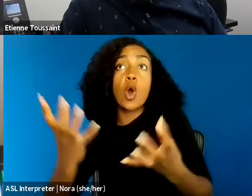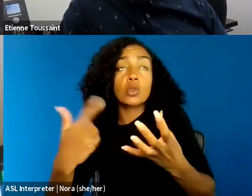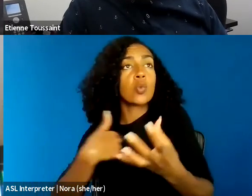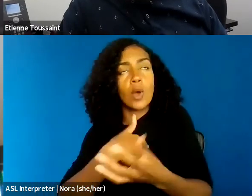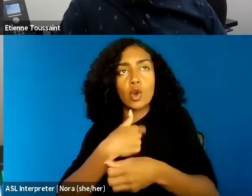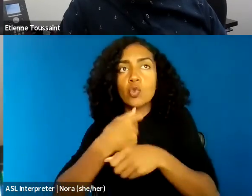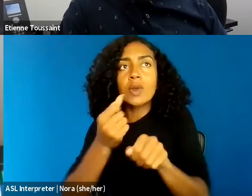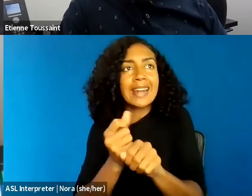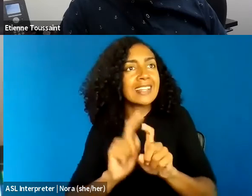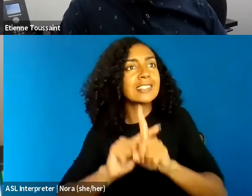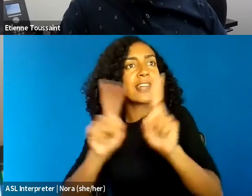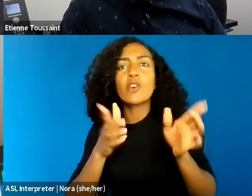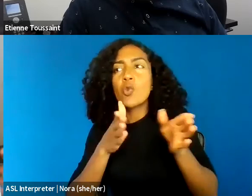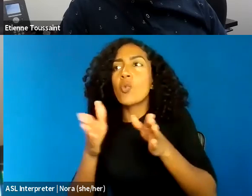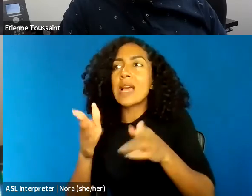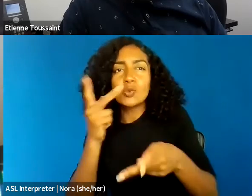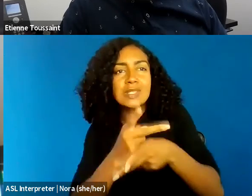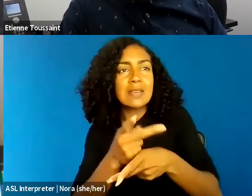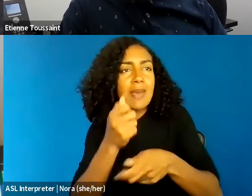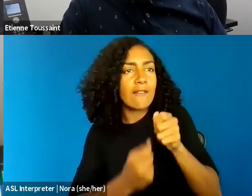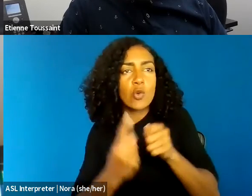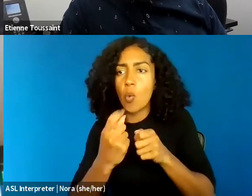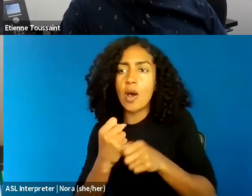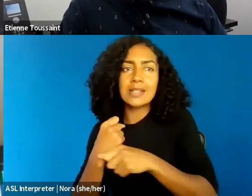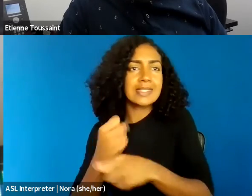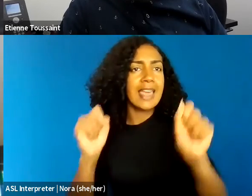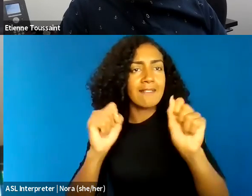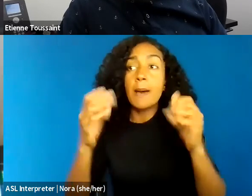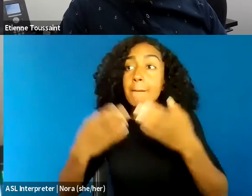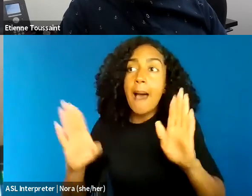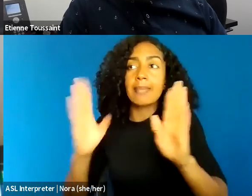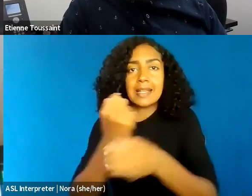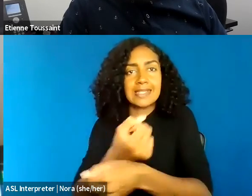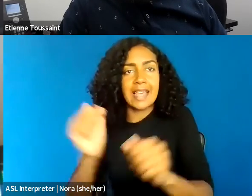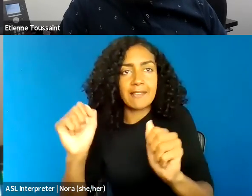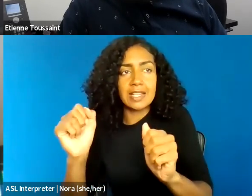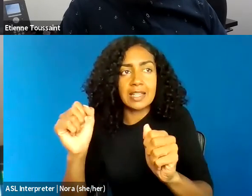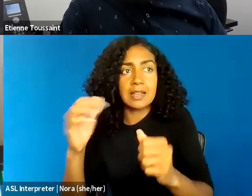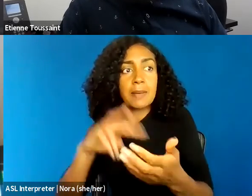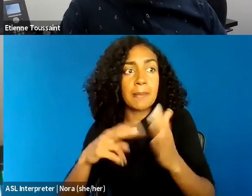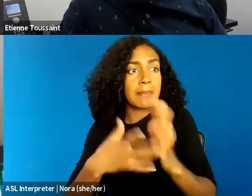of ways of keeping everybody safe. Ways of public safety. It might just be simply changing the name,